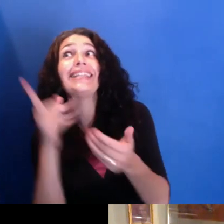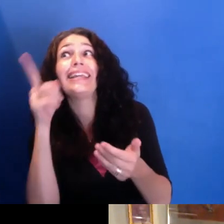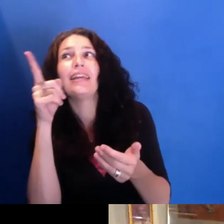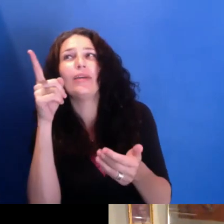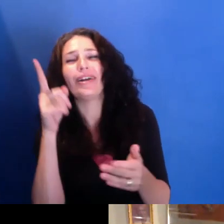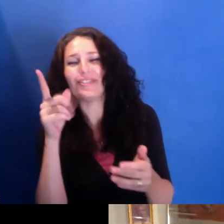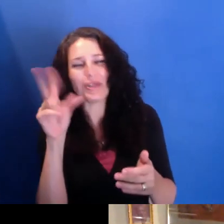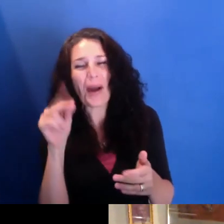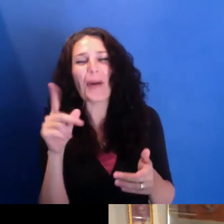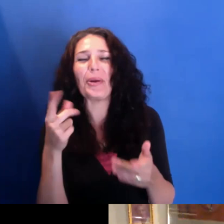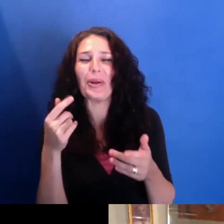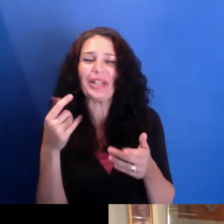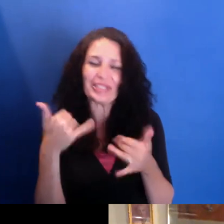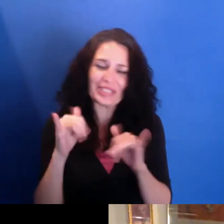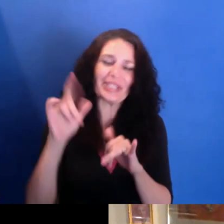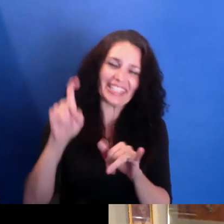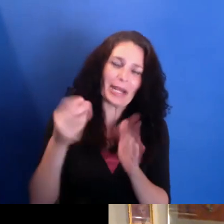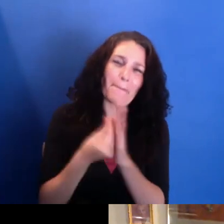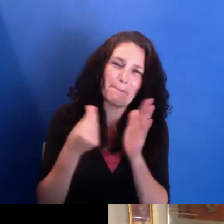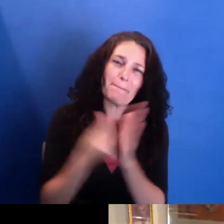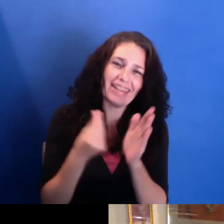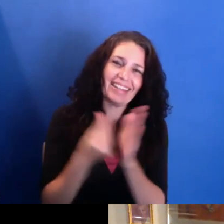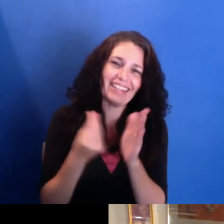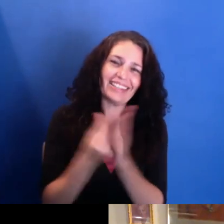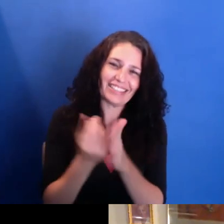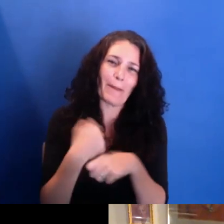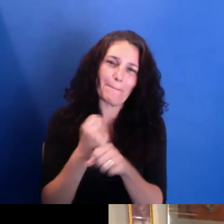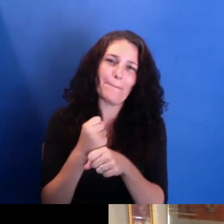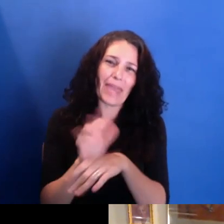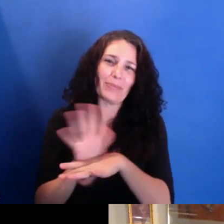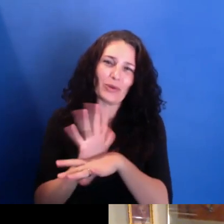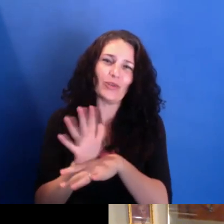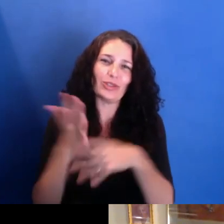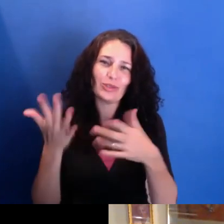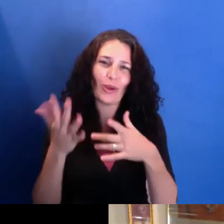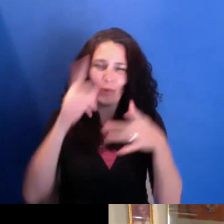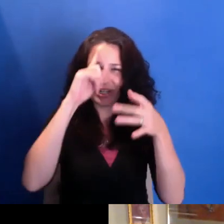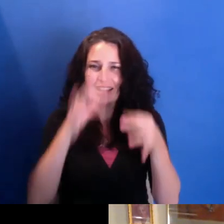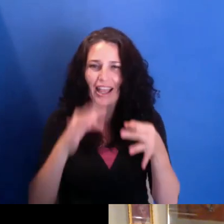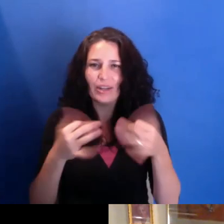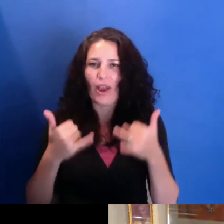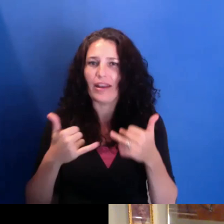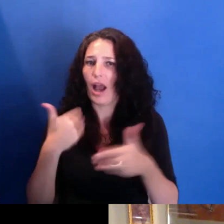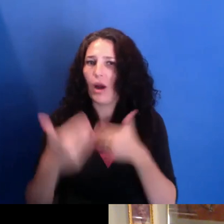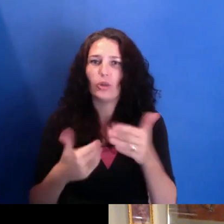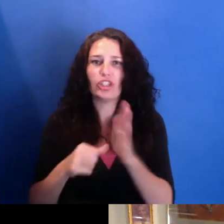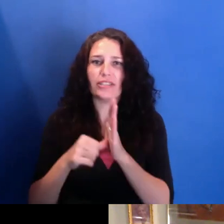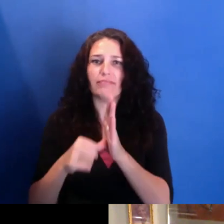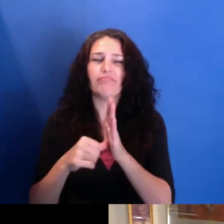So, you know, kind of in the meantime, in-between time, we decided to just display the stories that we were collecting